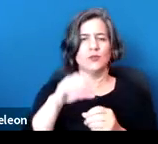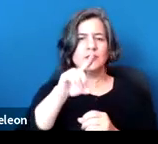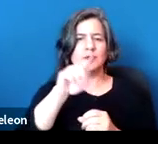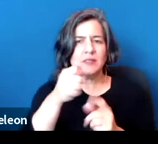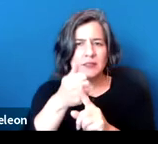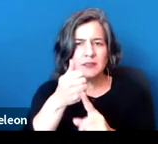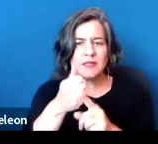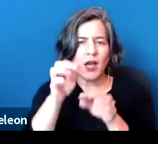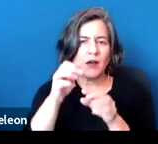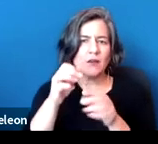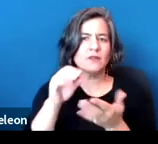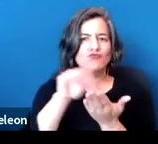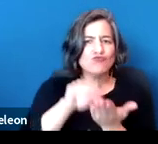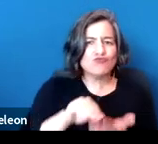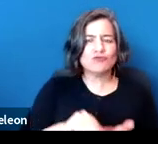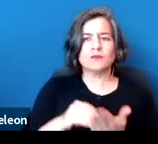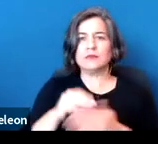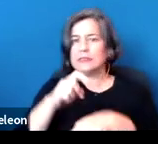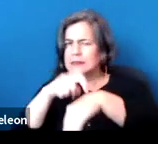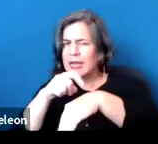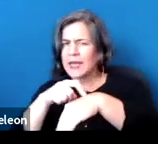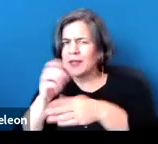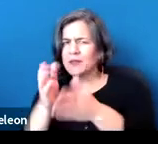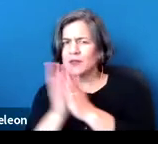the timing of the request, and the interactive process.